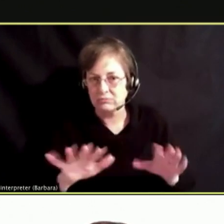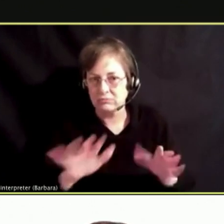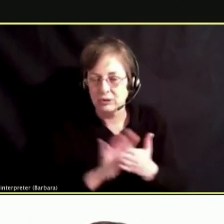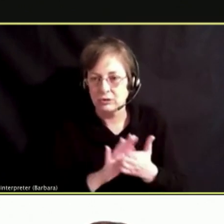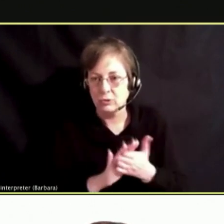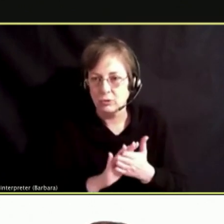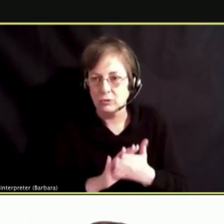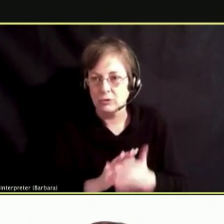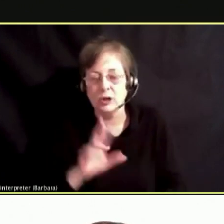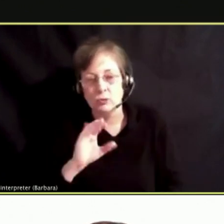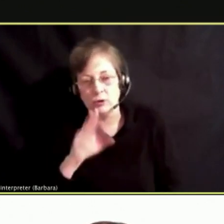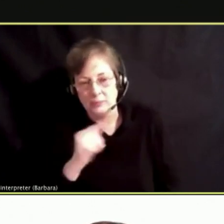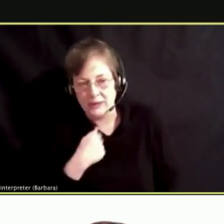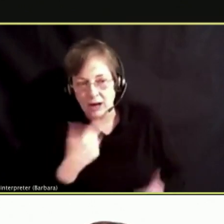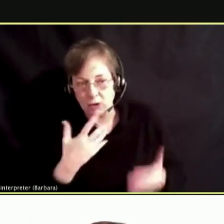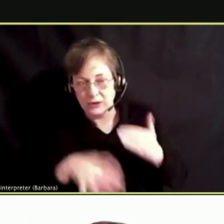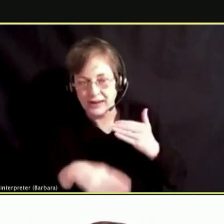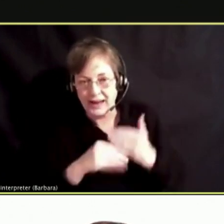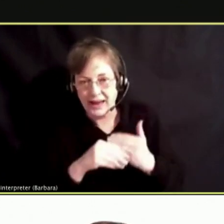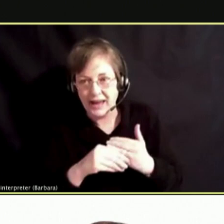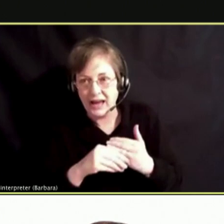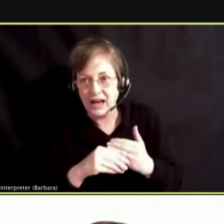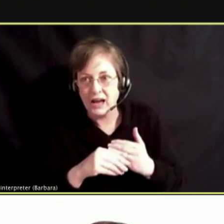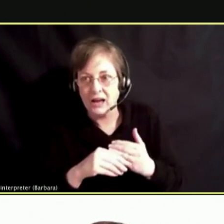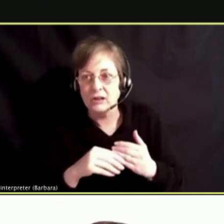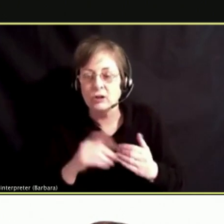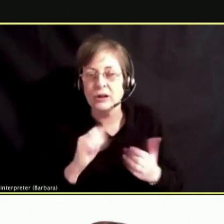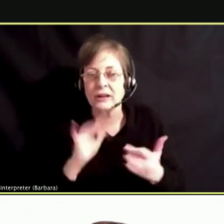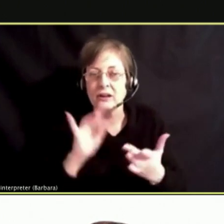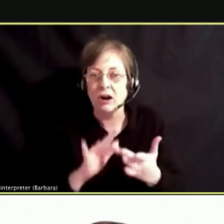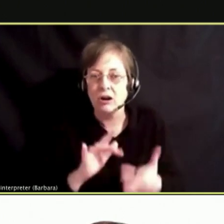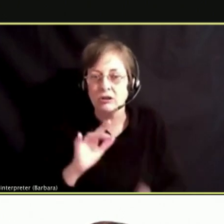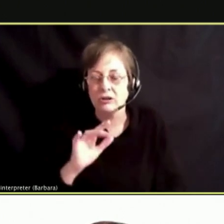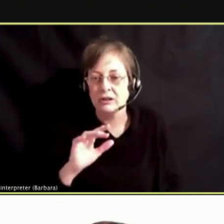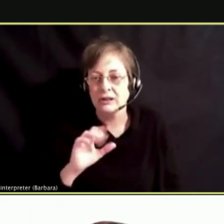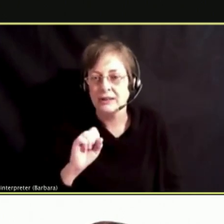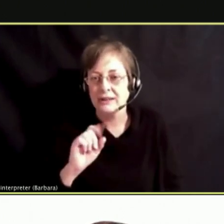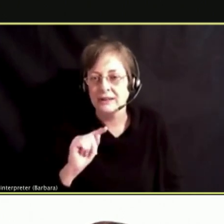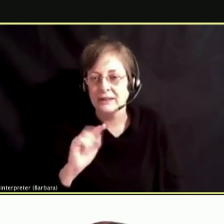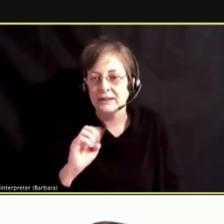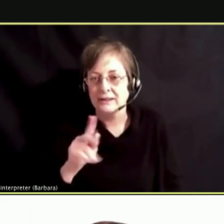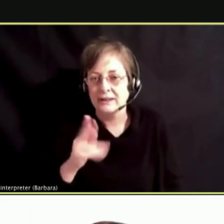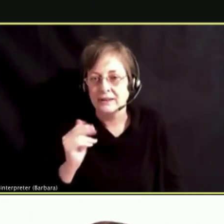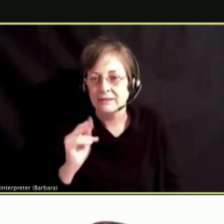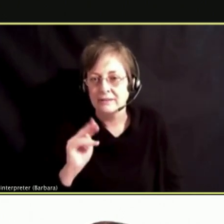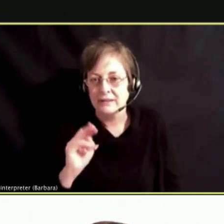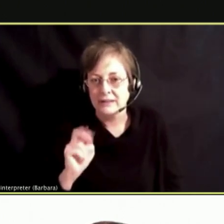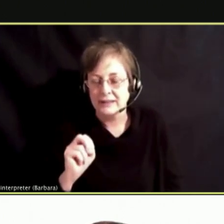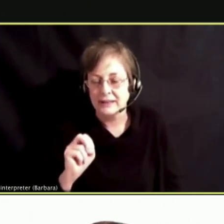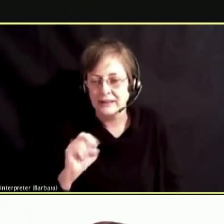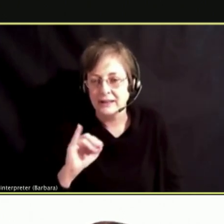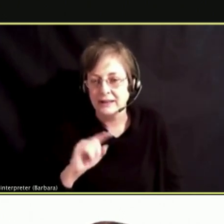I WOULD LIKE TO ADD POINTS OF CONTEXT AS WELL AS SEAN FROM THE WELL-BEING ACHIEVEMENT